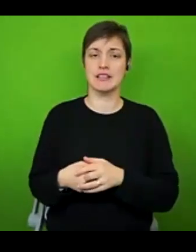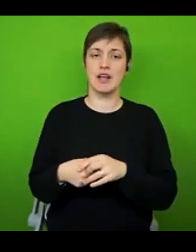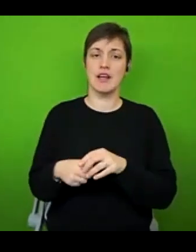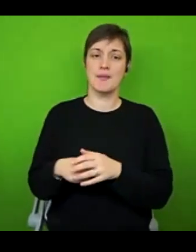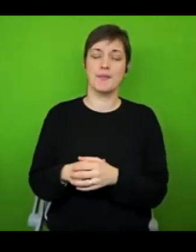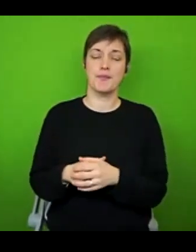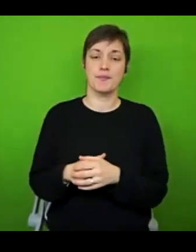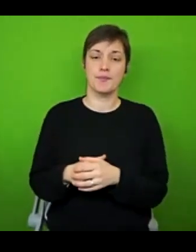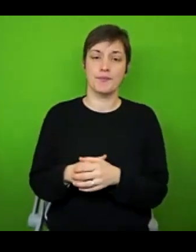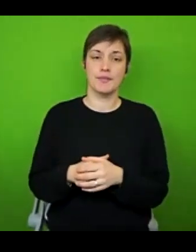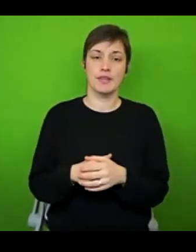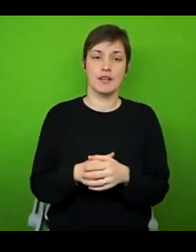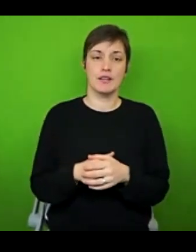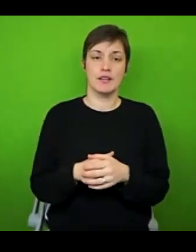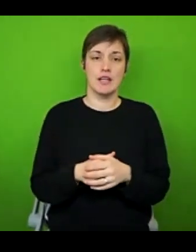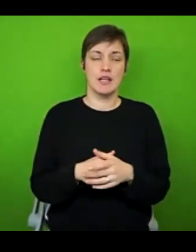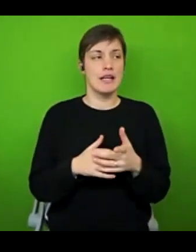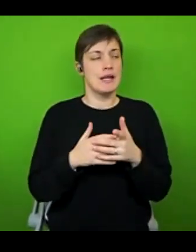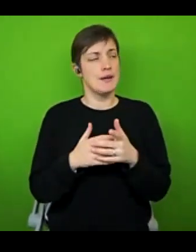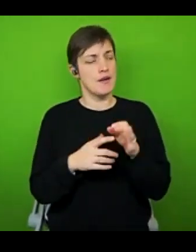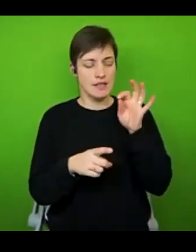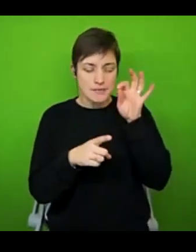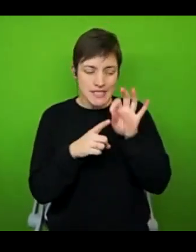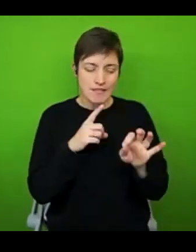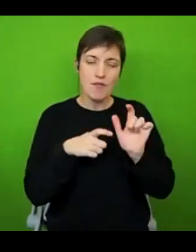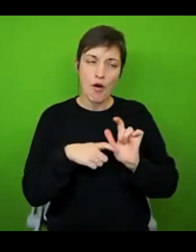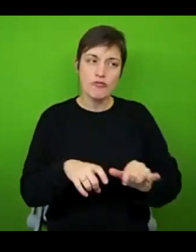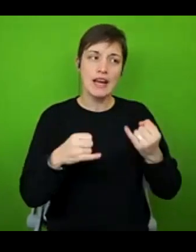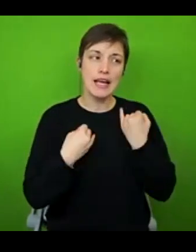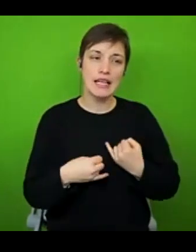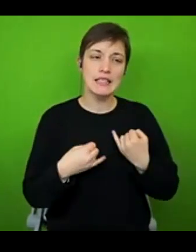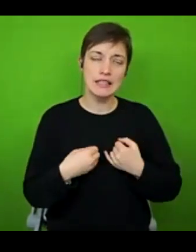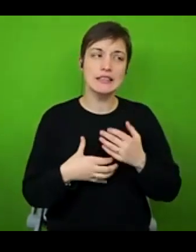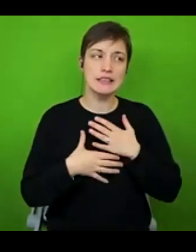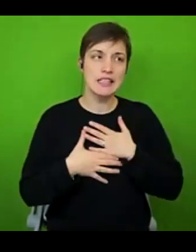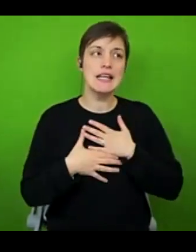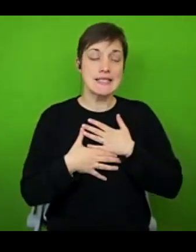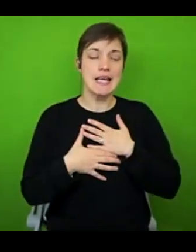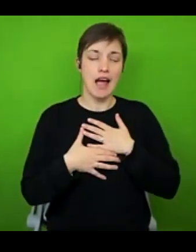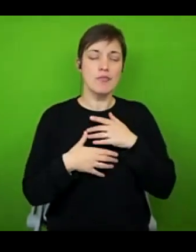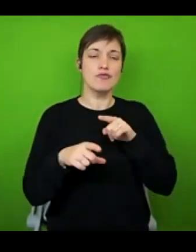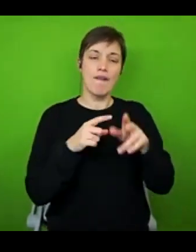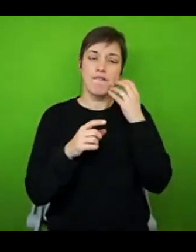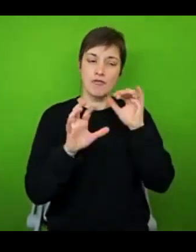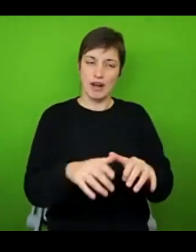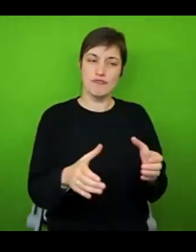I don't know if it exists specifically for chronic illness. I wish it did because you have my empathy. The challenges are very real. There's some good resources